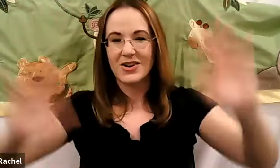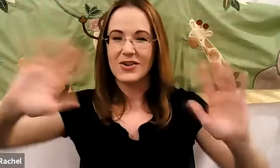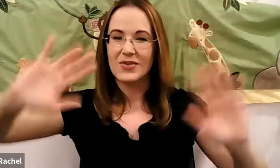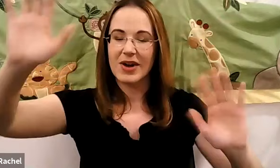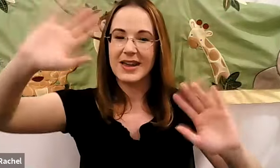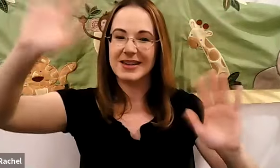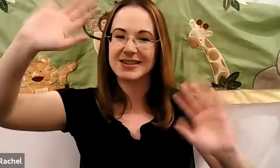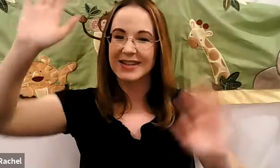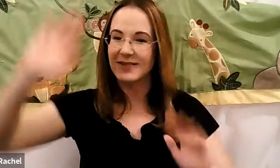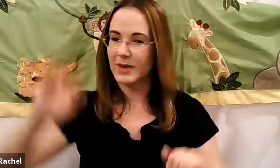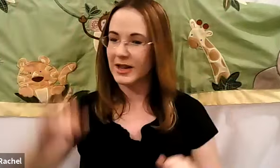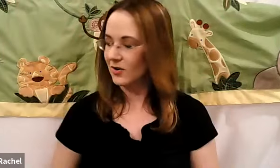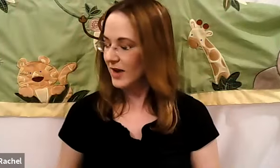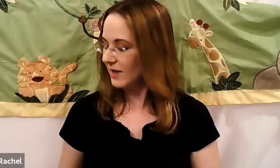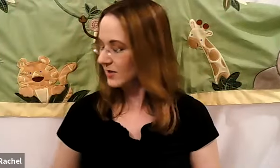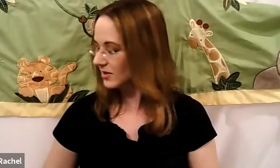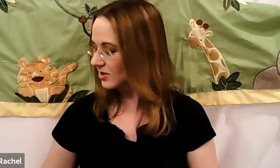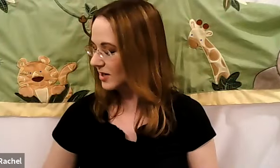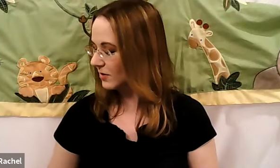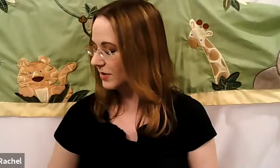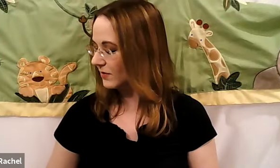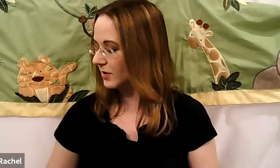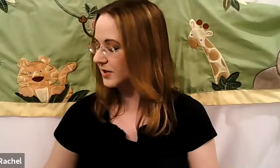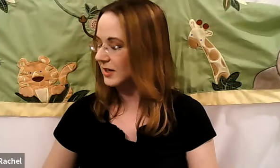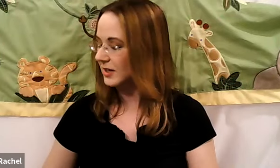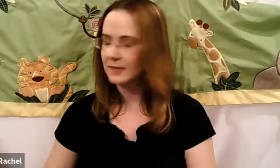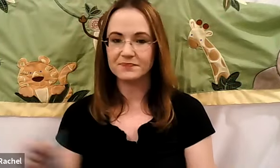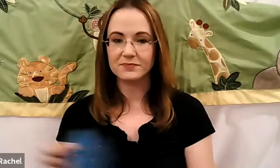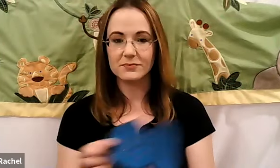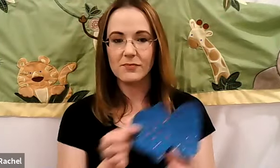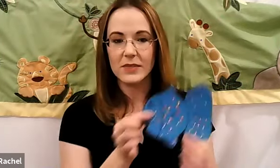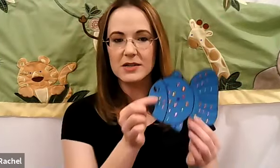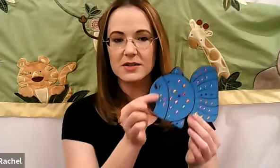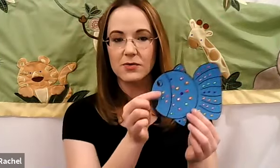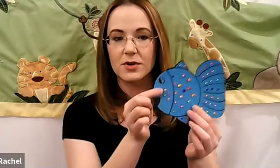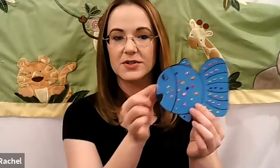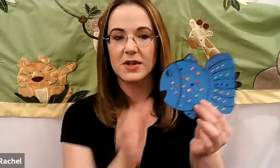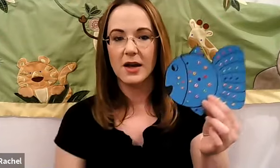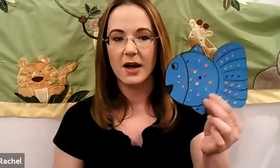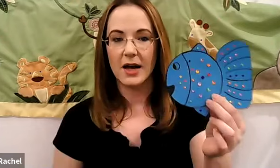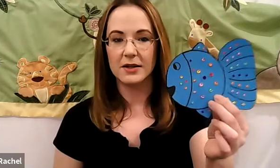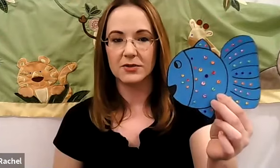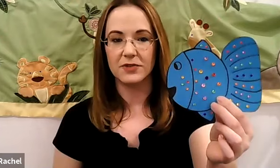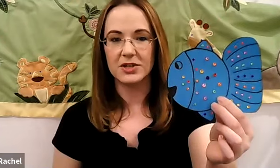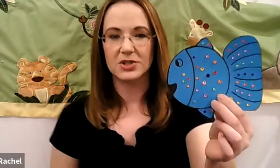Rachel: Oh right, and like craft to share with everyone. Today is of course a little fish.